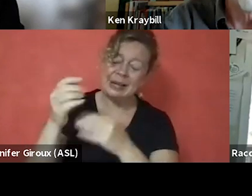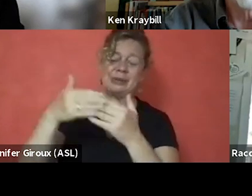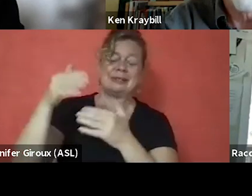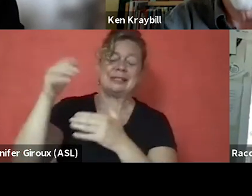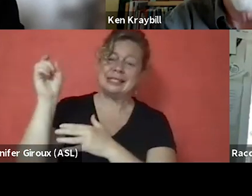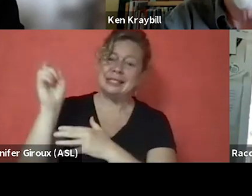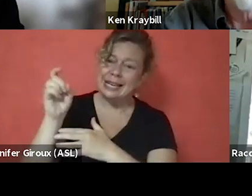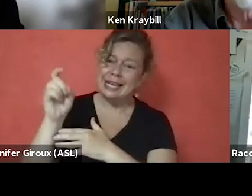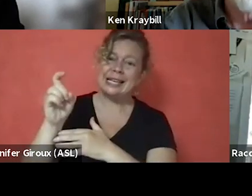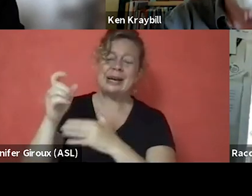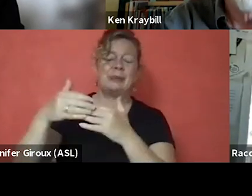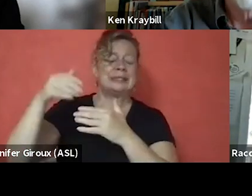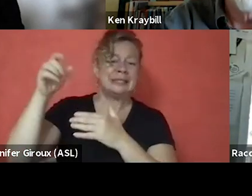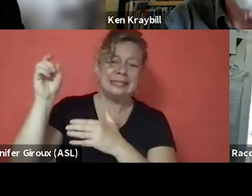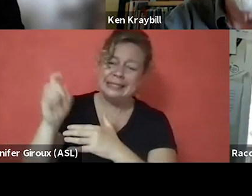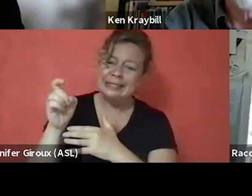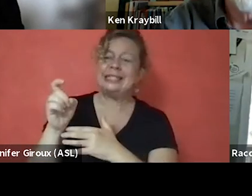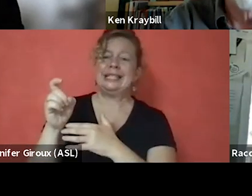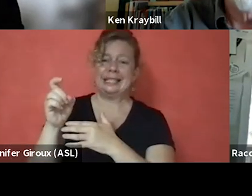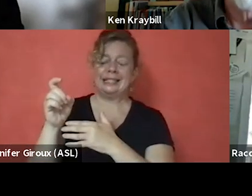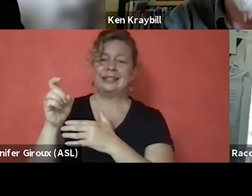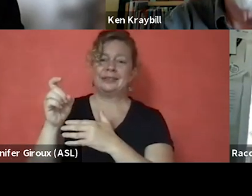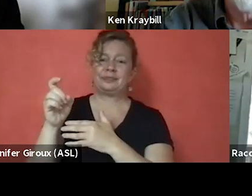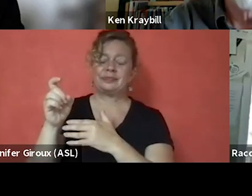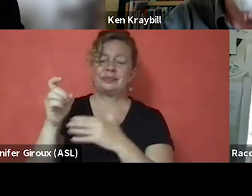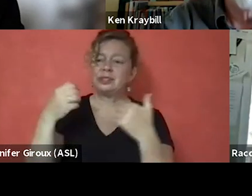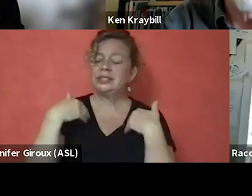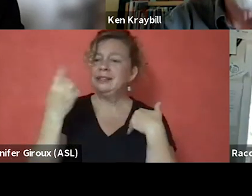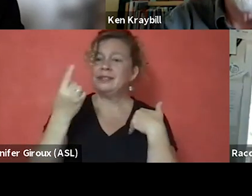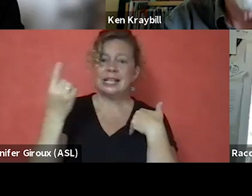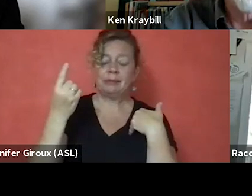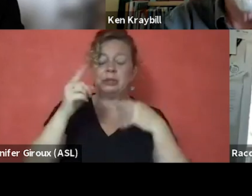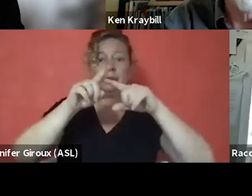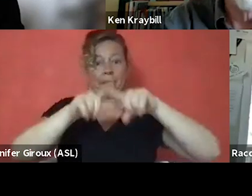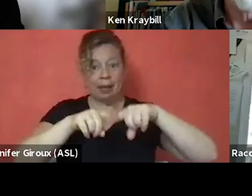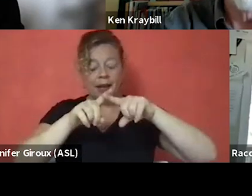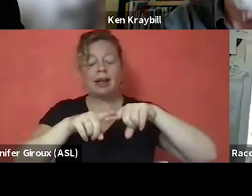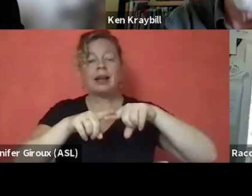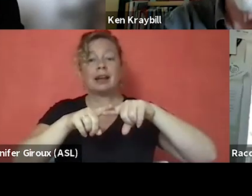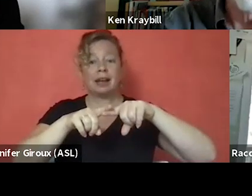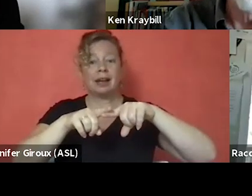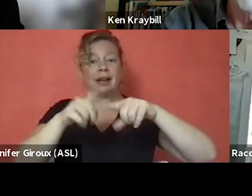There's almost a need for them to have something that they can rely on immediately